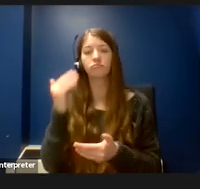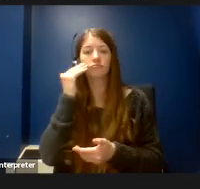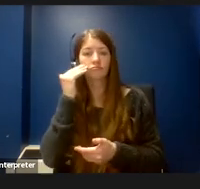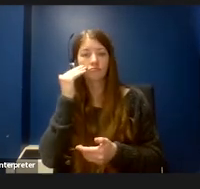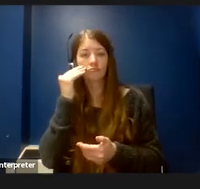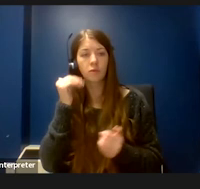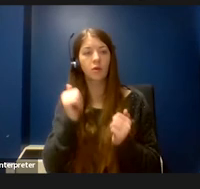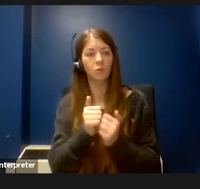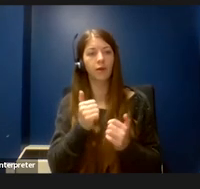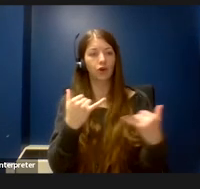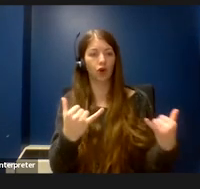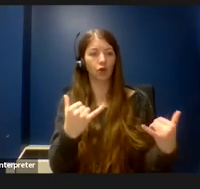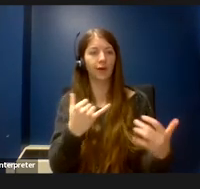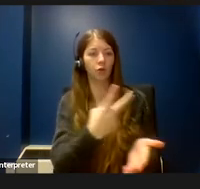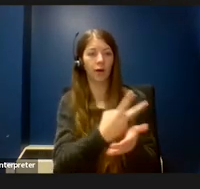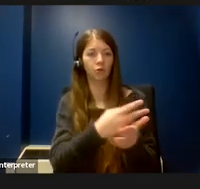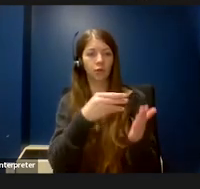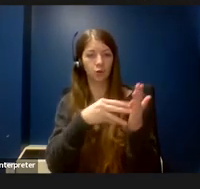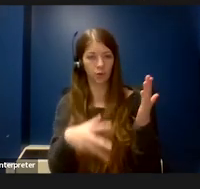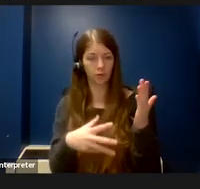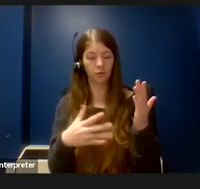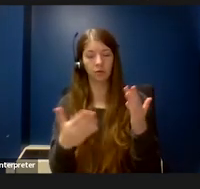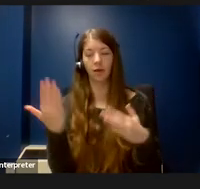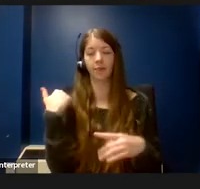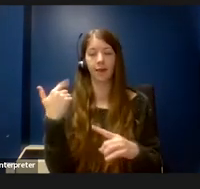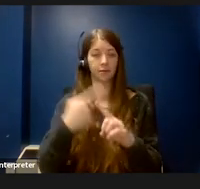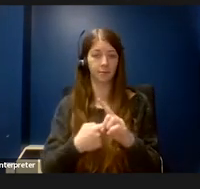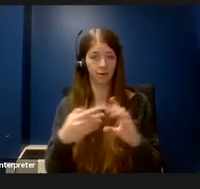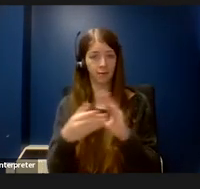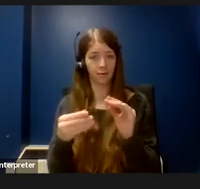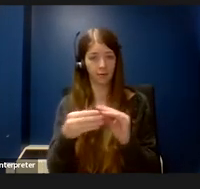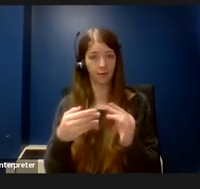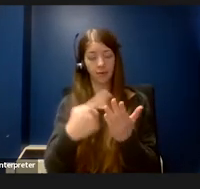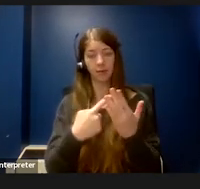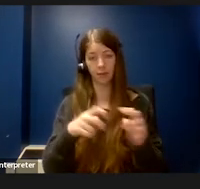It was mentioned last month at on the discussion panel how inaccessible bars are,